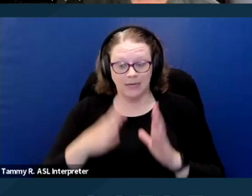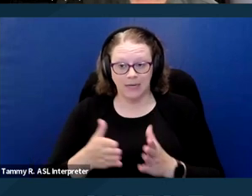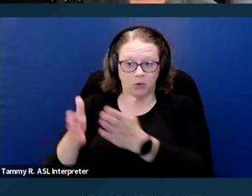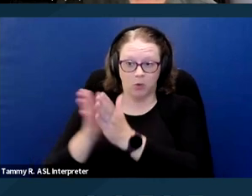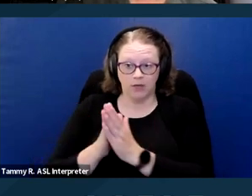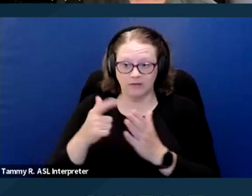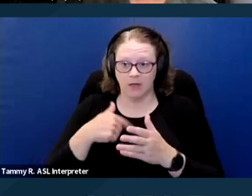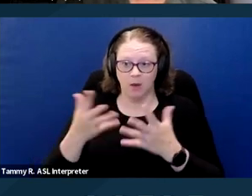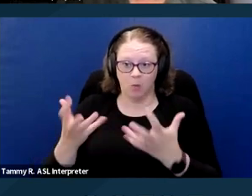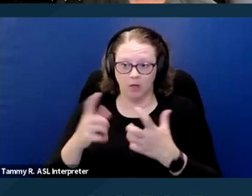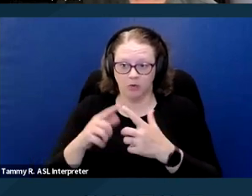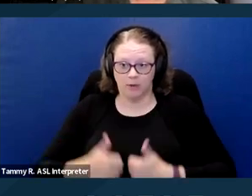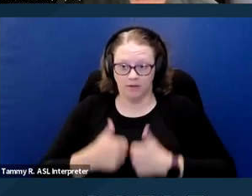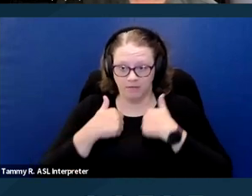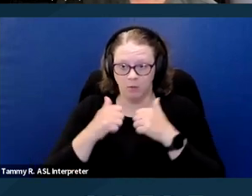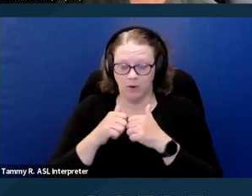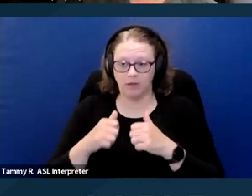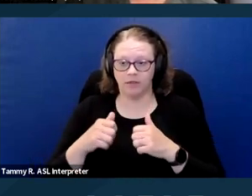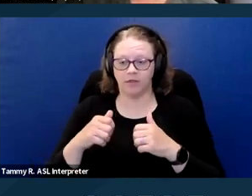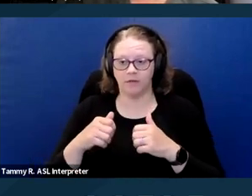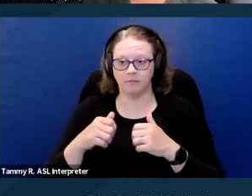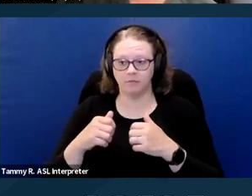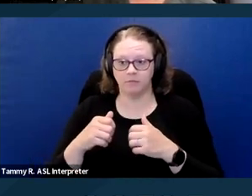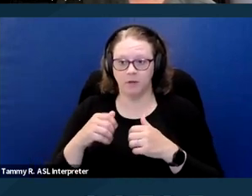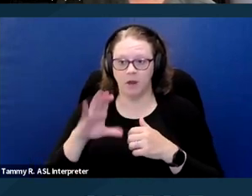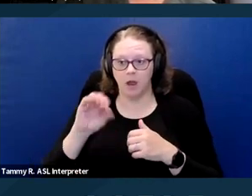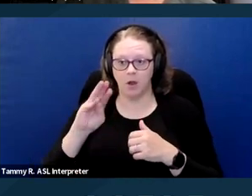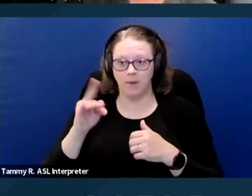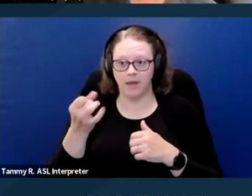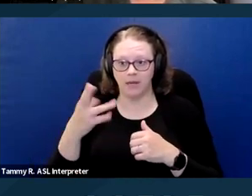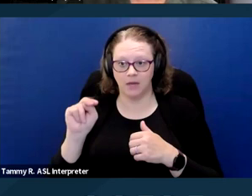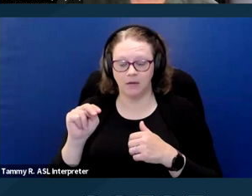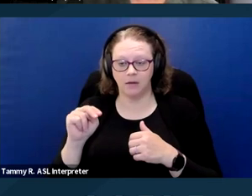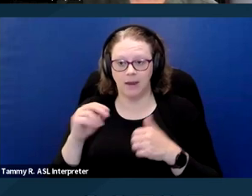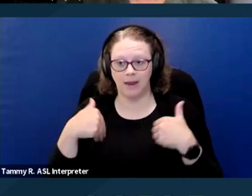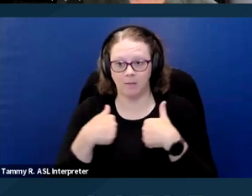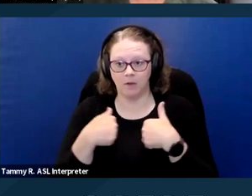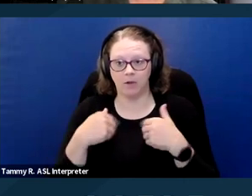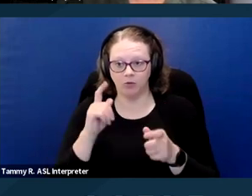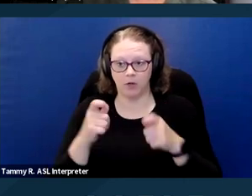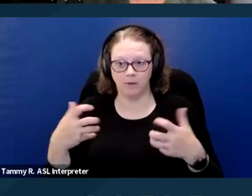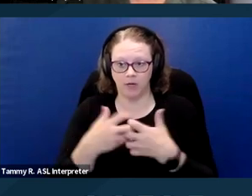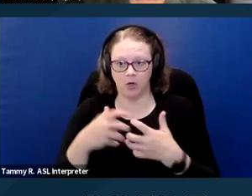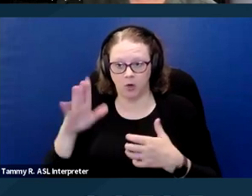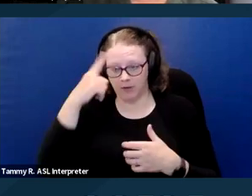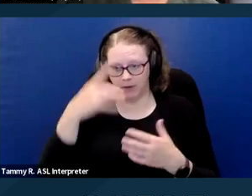with a companion animal as an accommodation for her mental health disabilities. The landlord asserted that they didn't believe